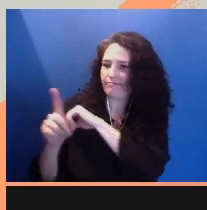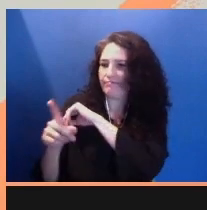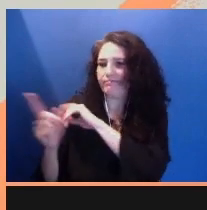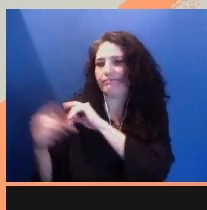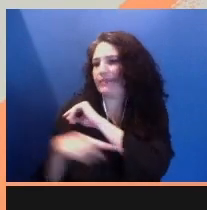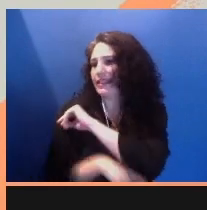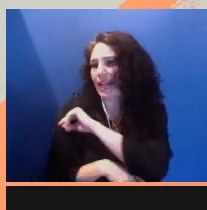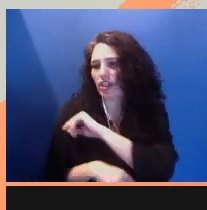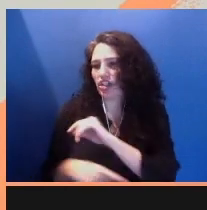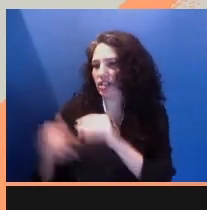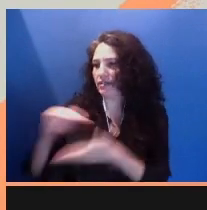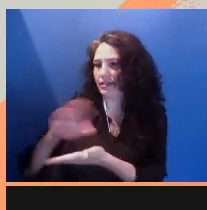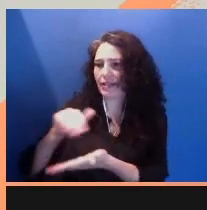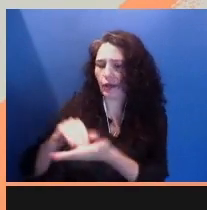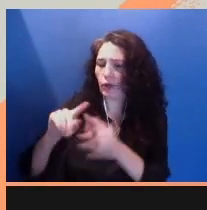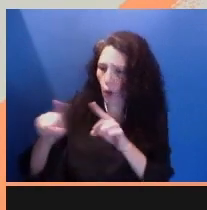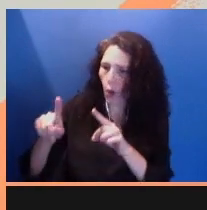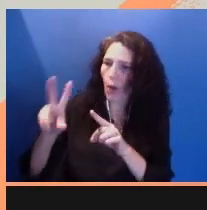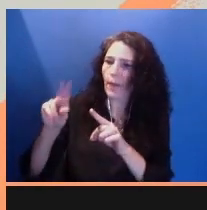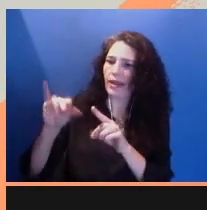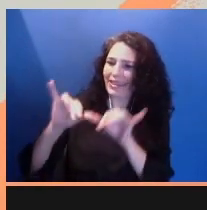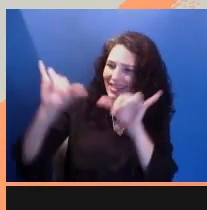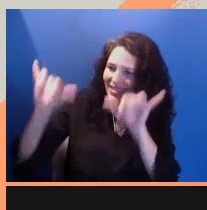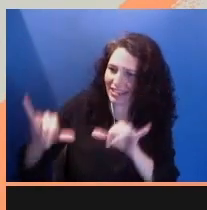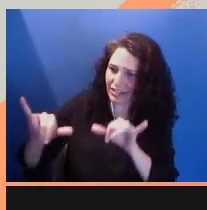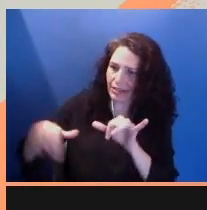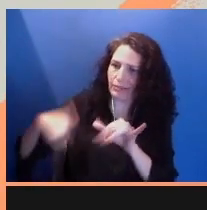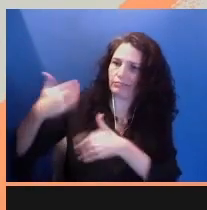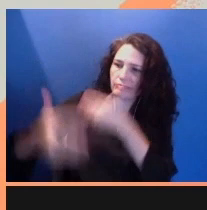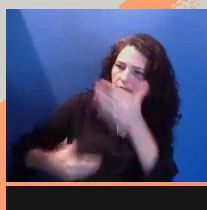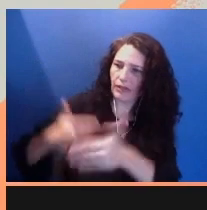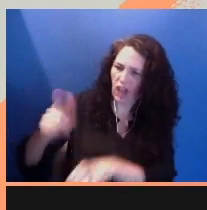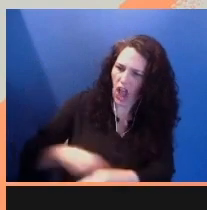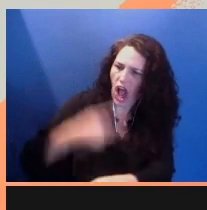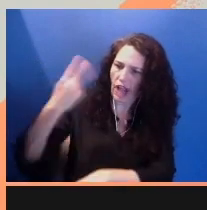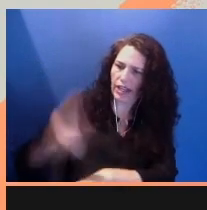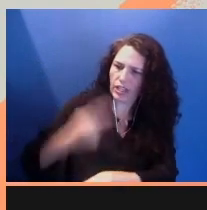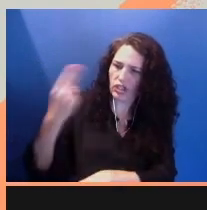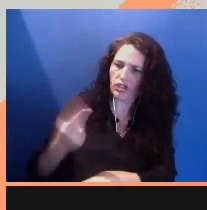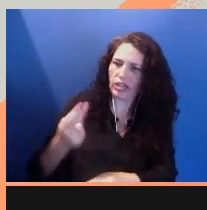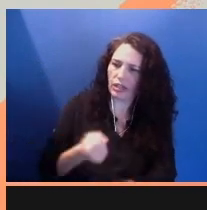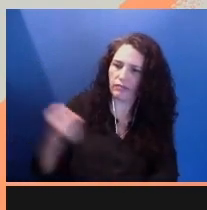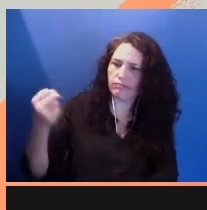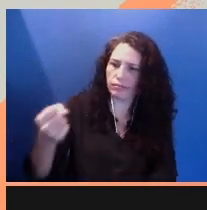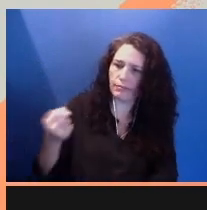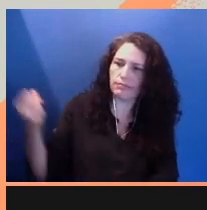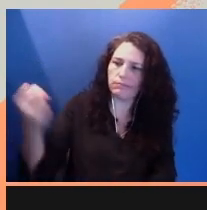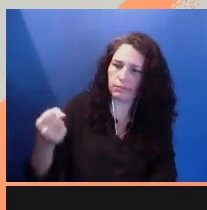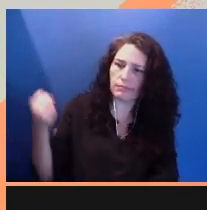in a long history of criminalization and imprisonment of black and brown.